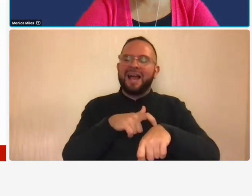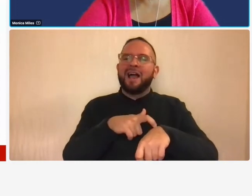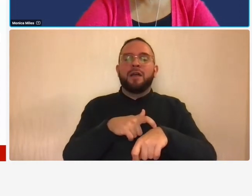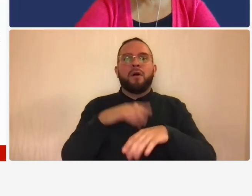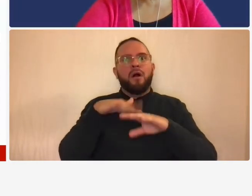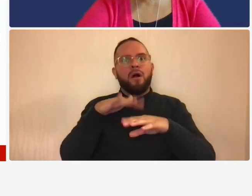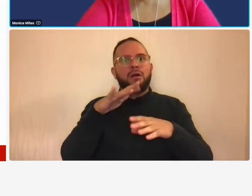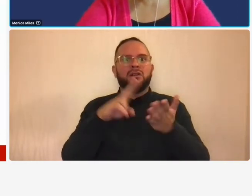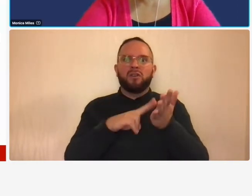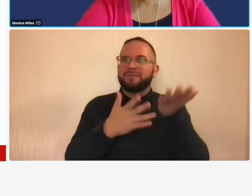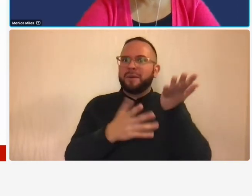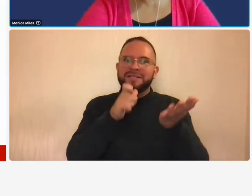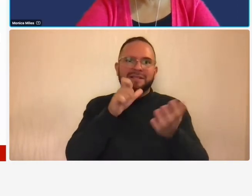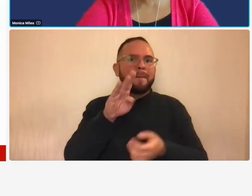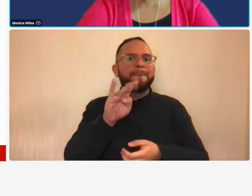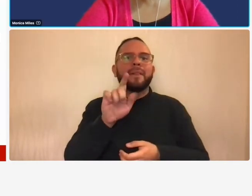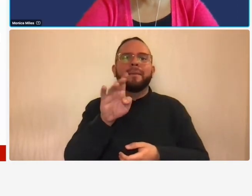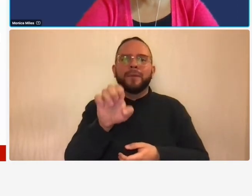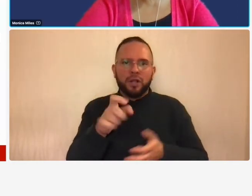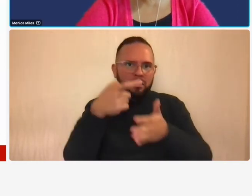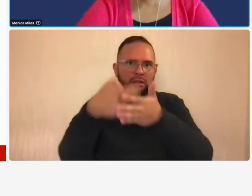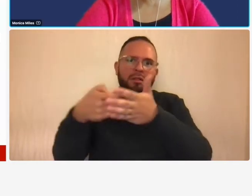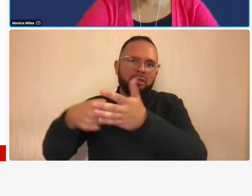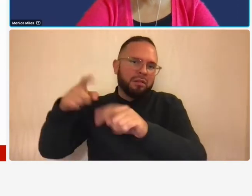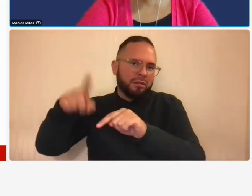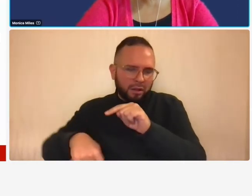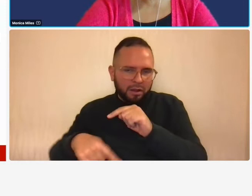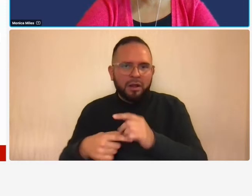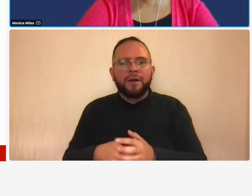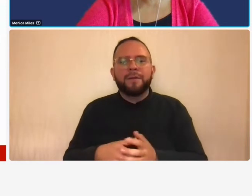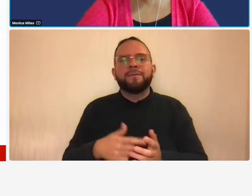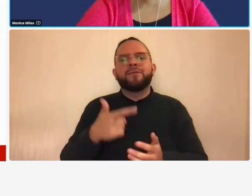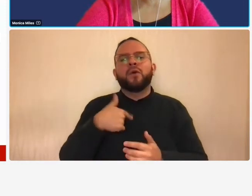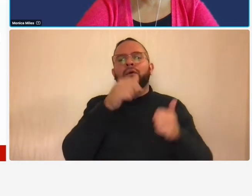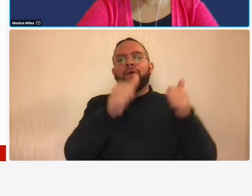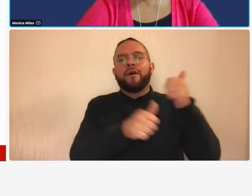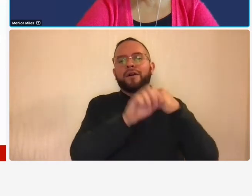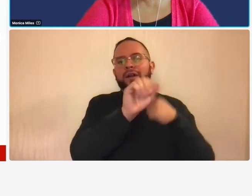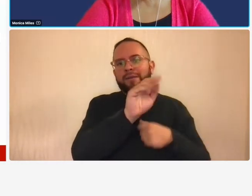so the word there the trick to this is that i i put under abc that they only include billable